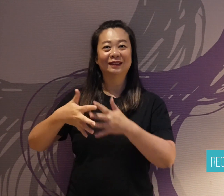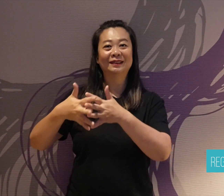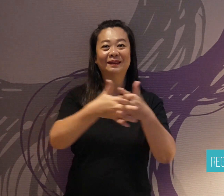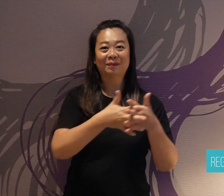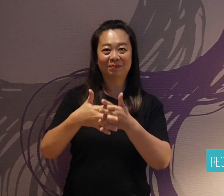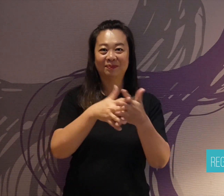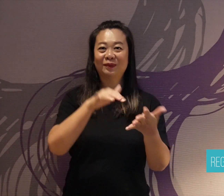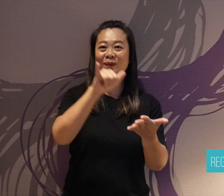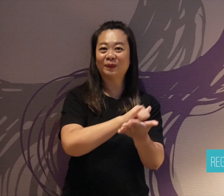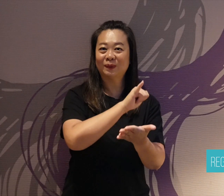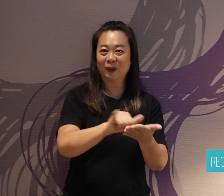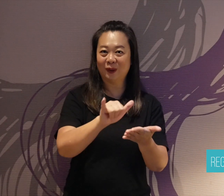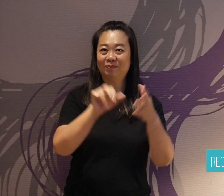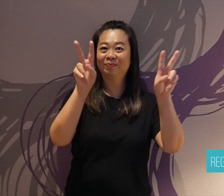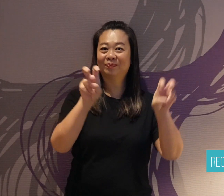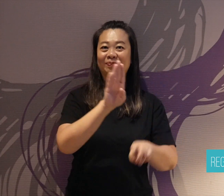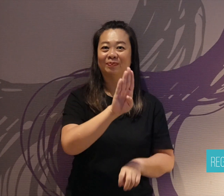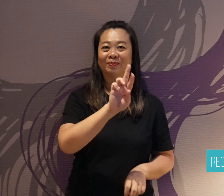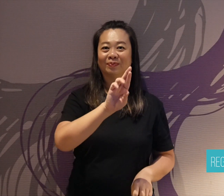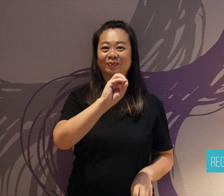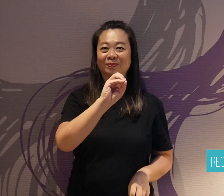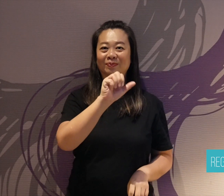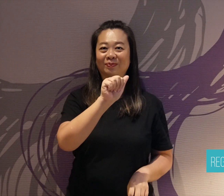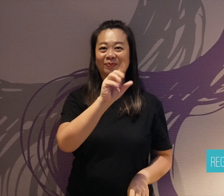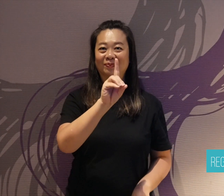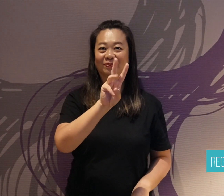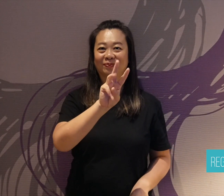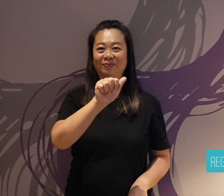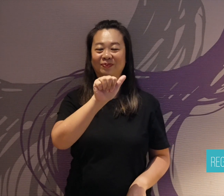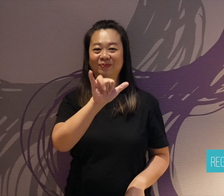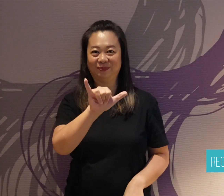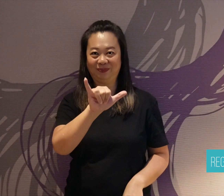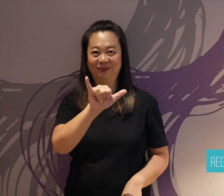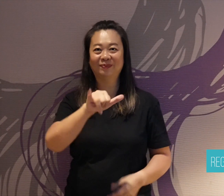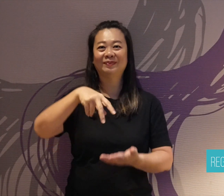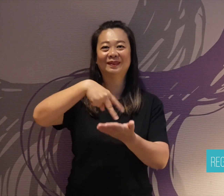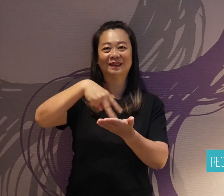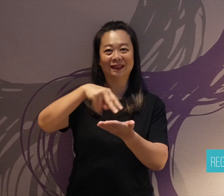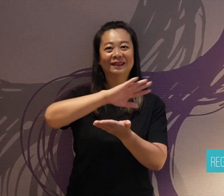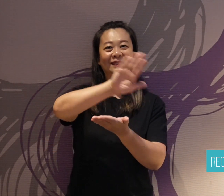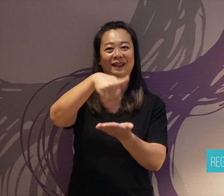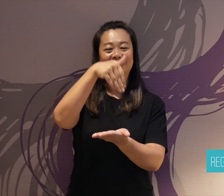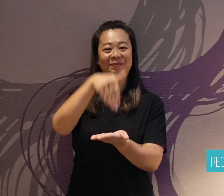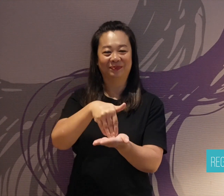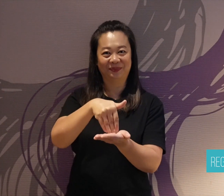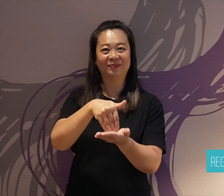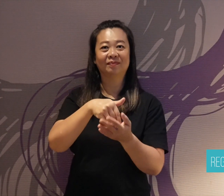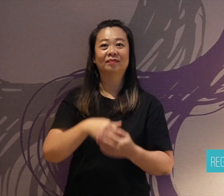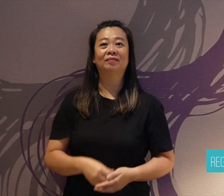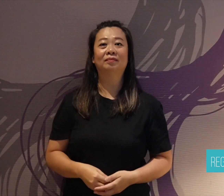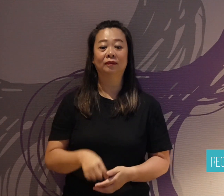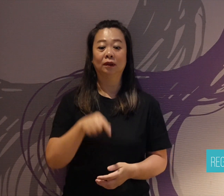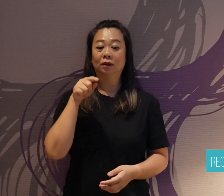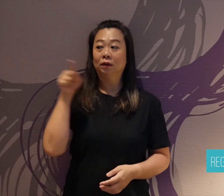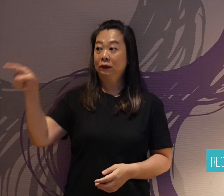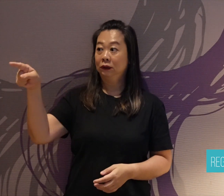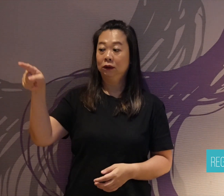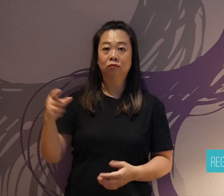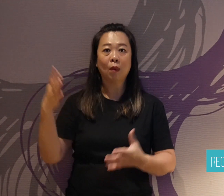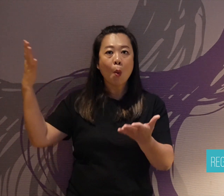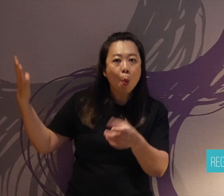scholarship granted by the renowned Broadway Dance Centre,